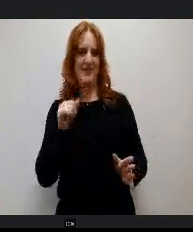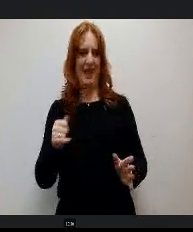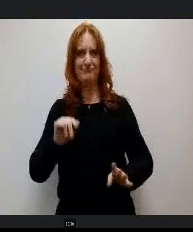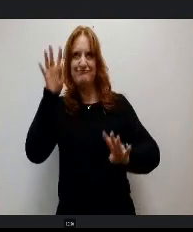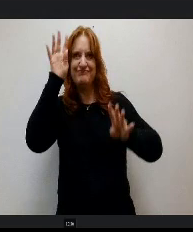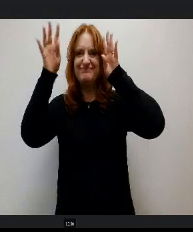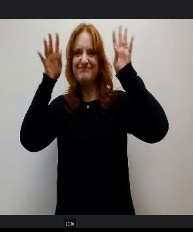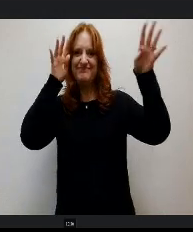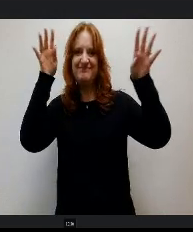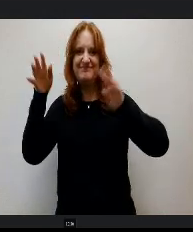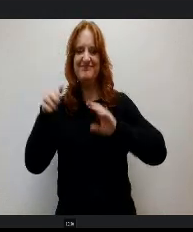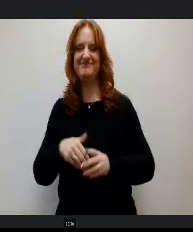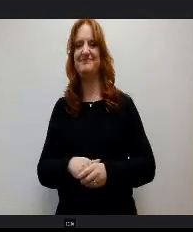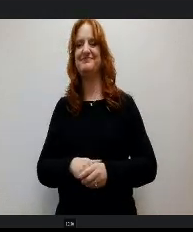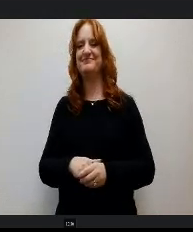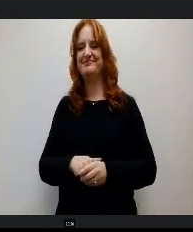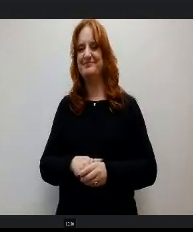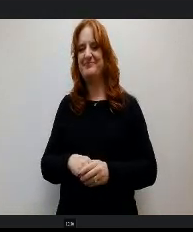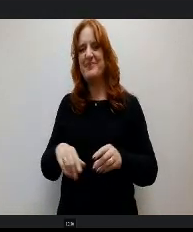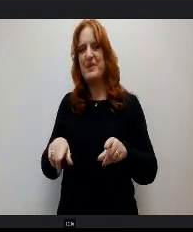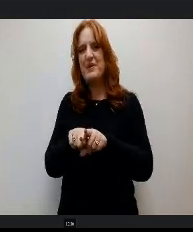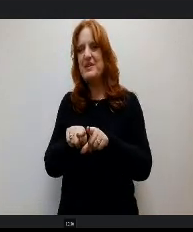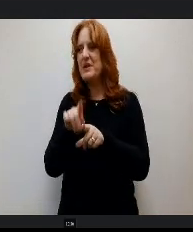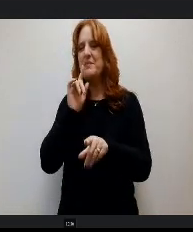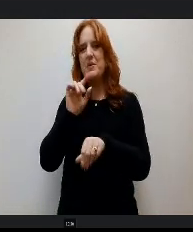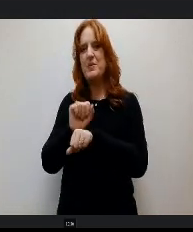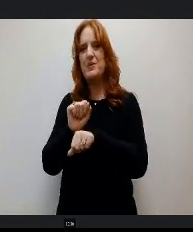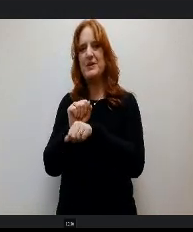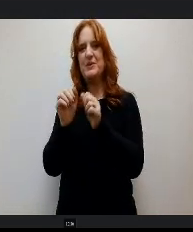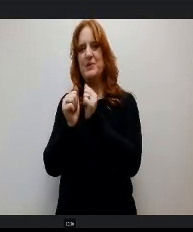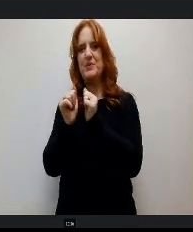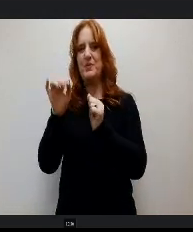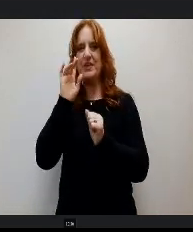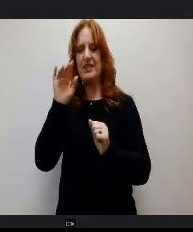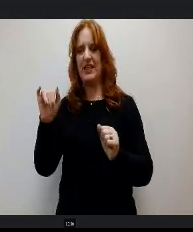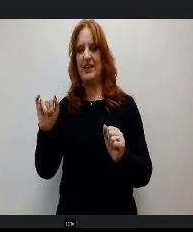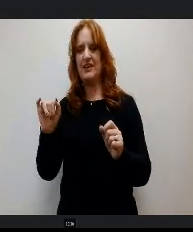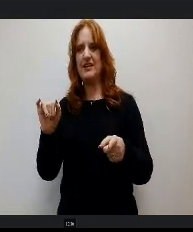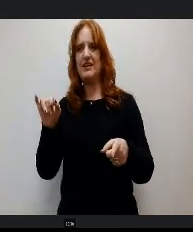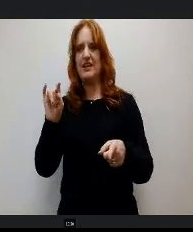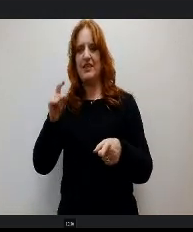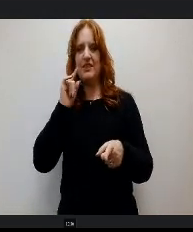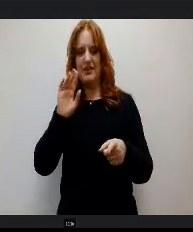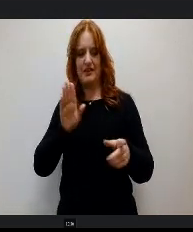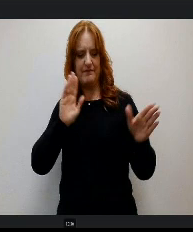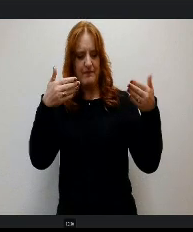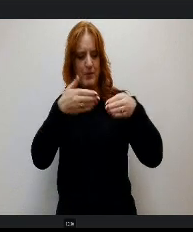We have been working on portrait of a graduate and we this time